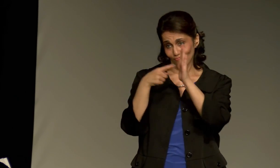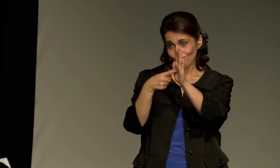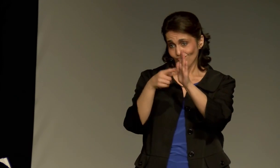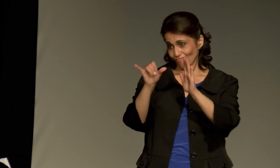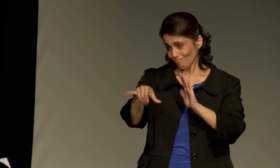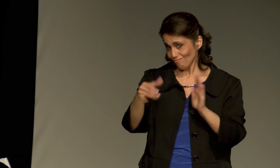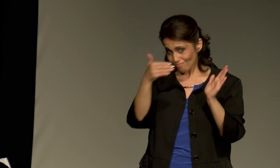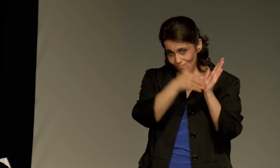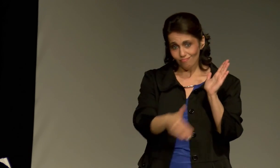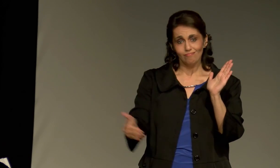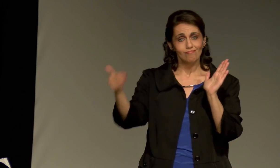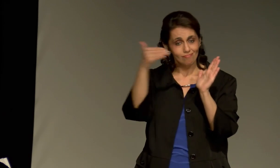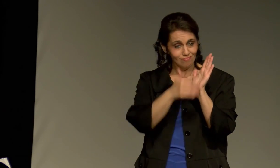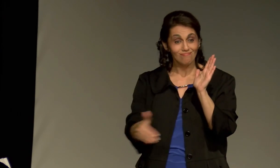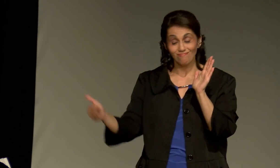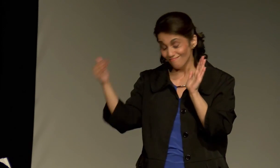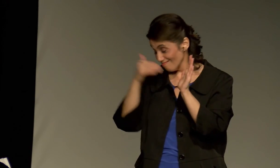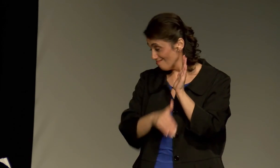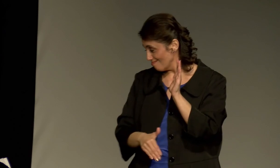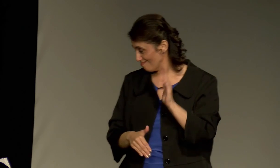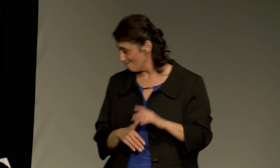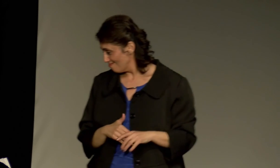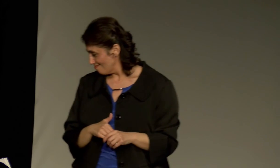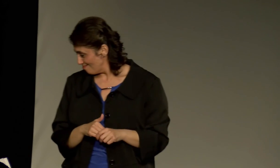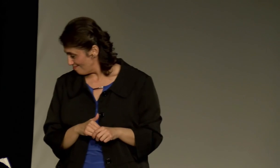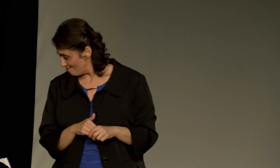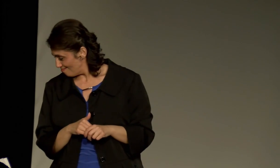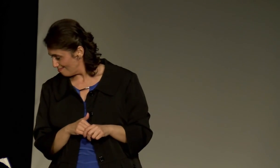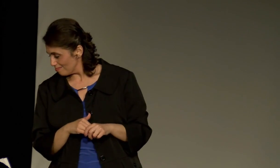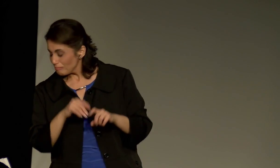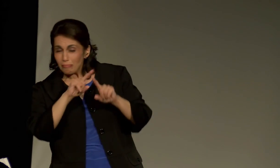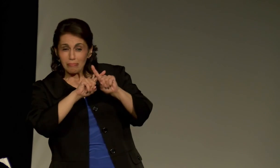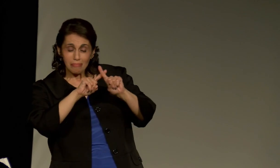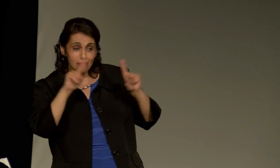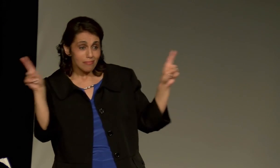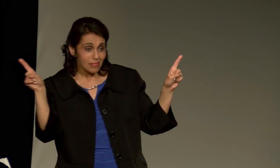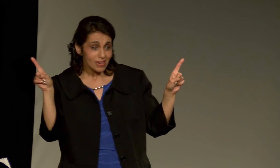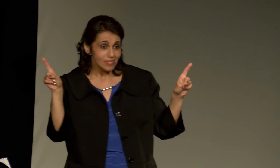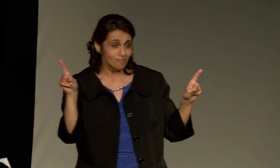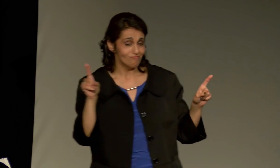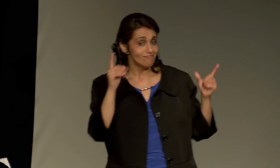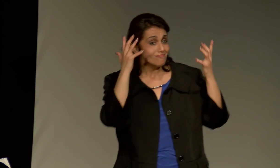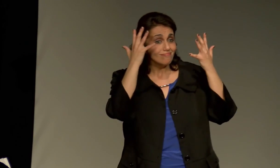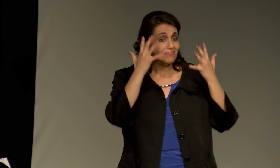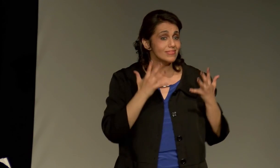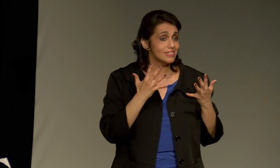And, history has shown that over and over and over again.